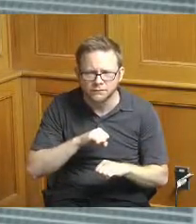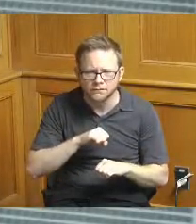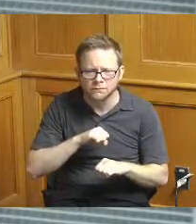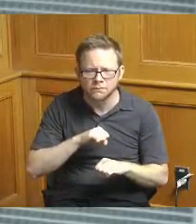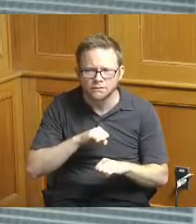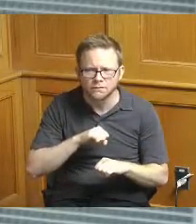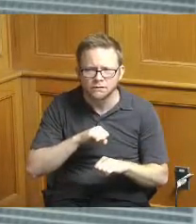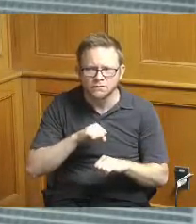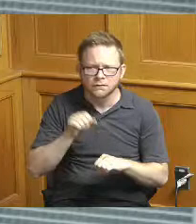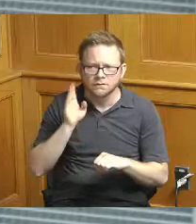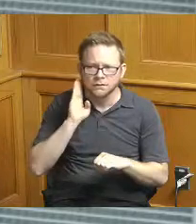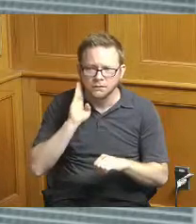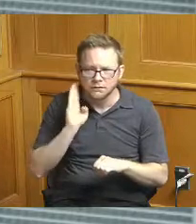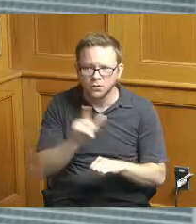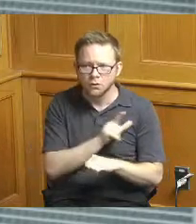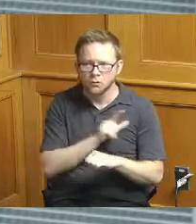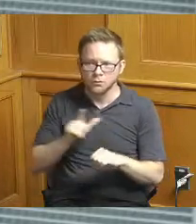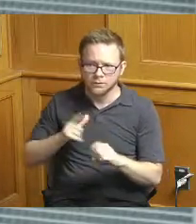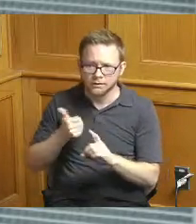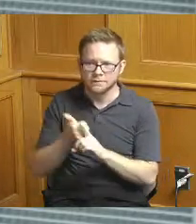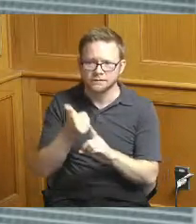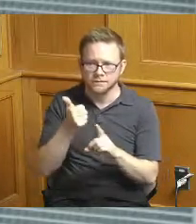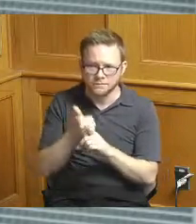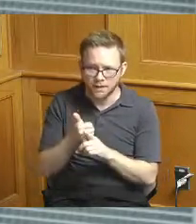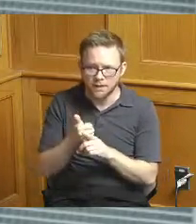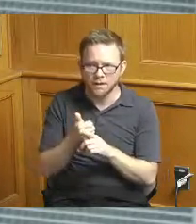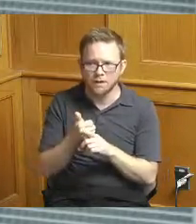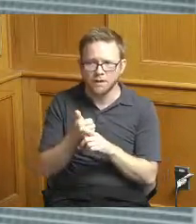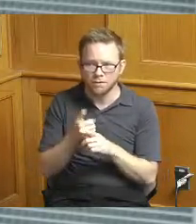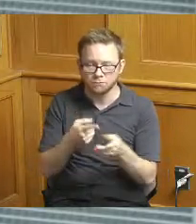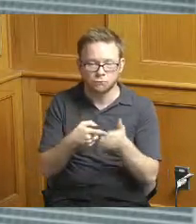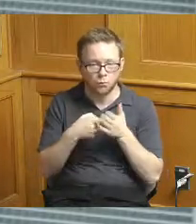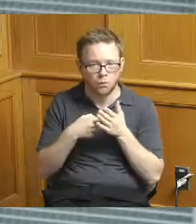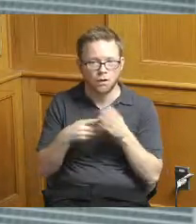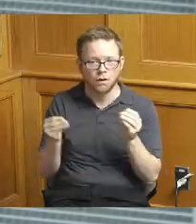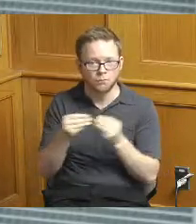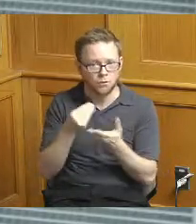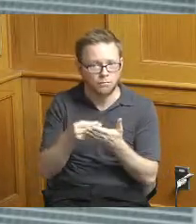to have some very large complicated projects and we need the ability to kind of forecast what are